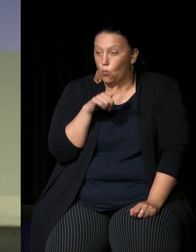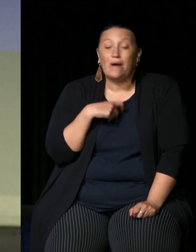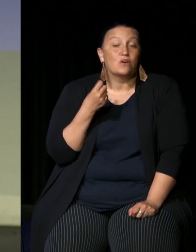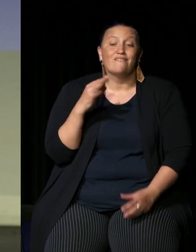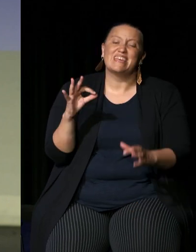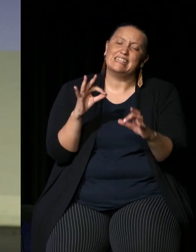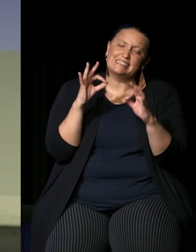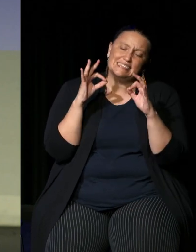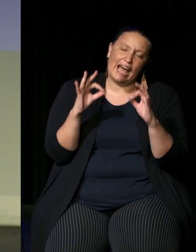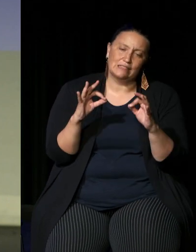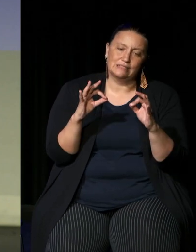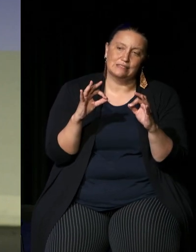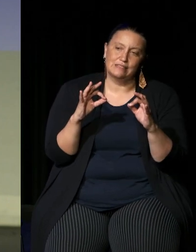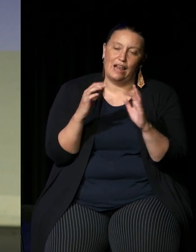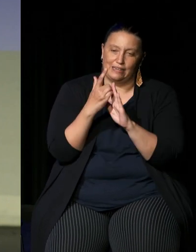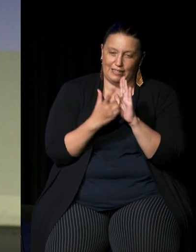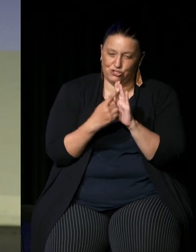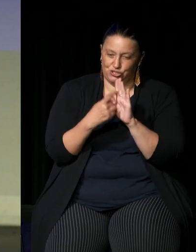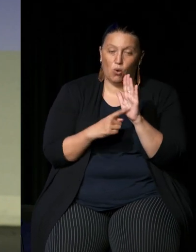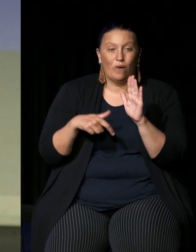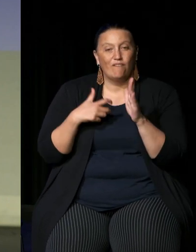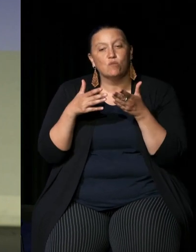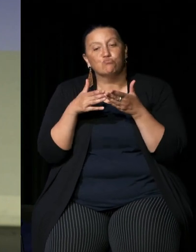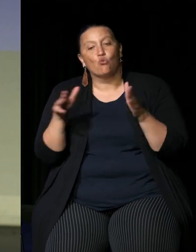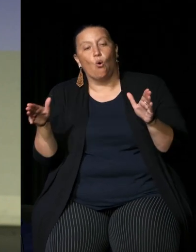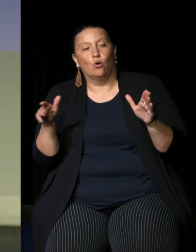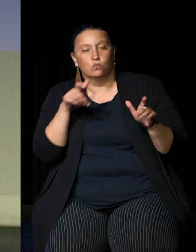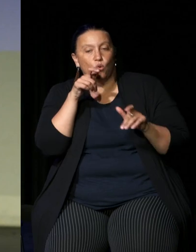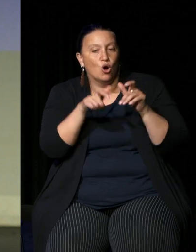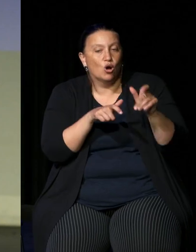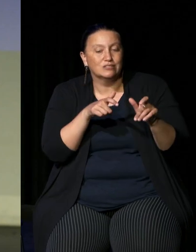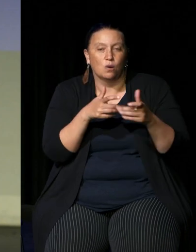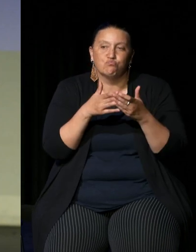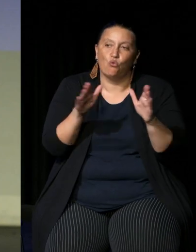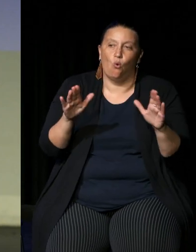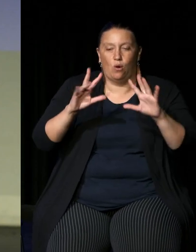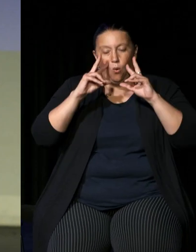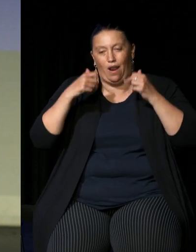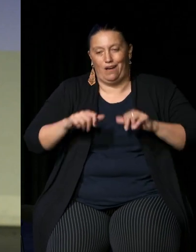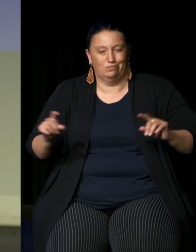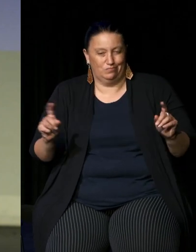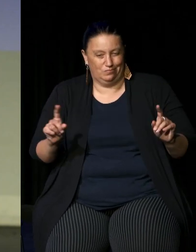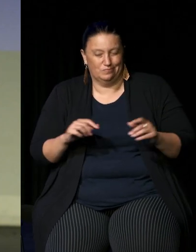legislation we have the broad terms of what how the shape of the voice so it's important to know